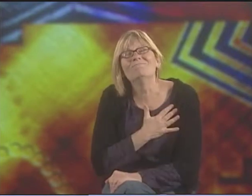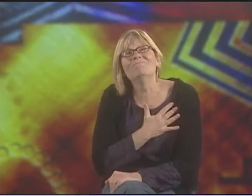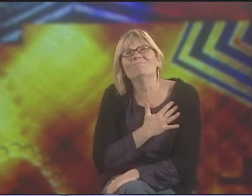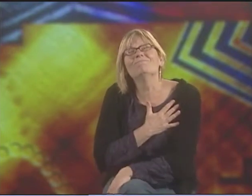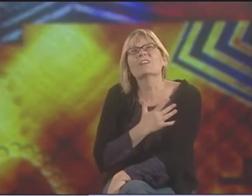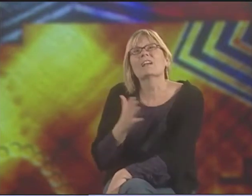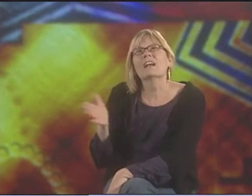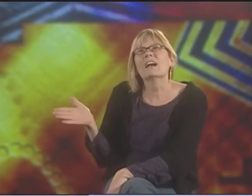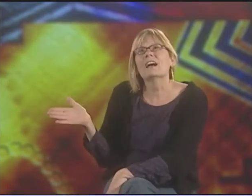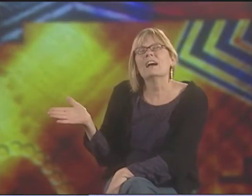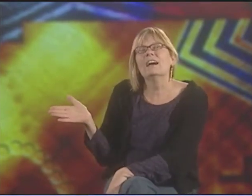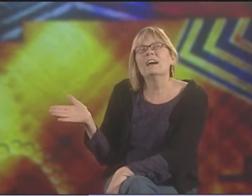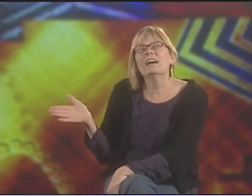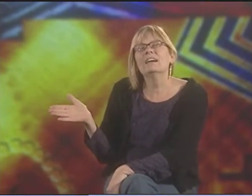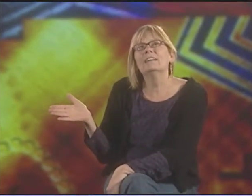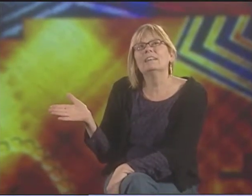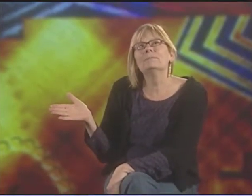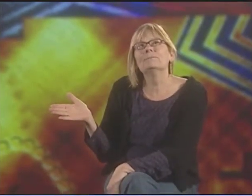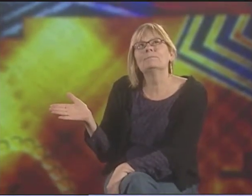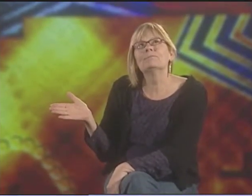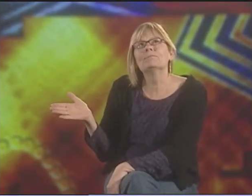IT REALLY JUST WARMS MY SOUL.